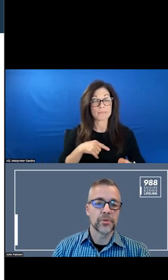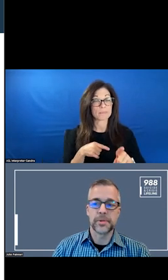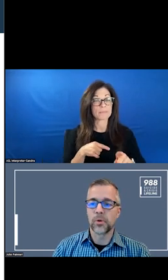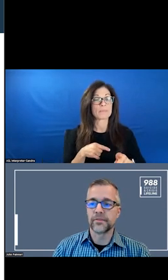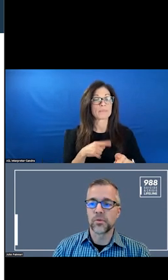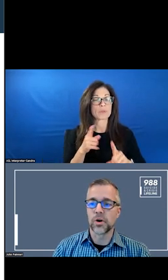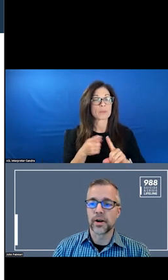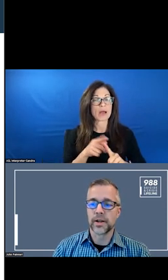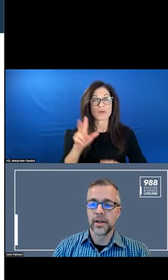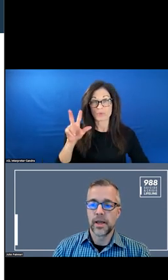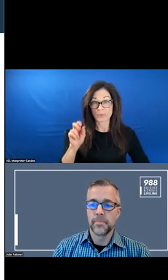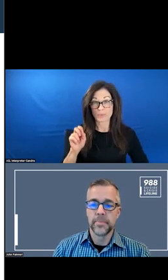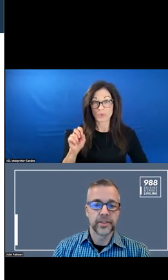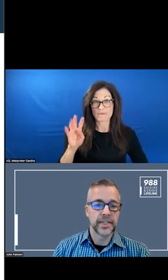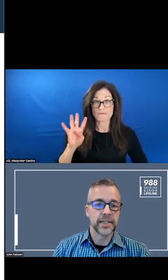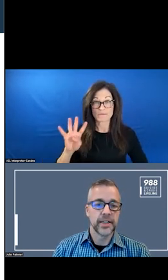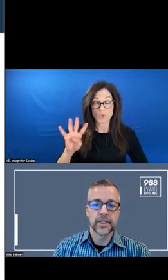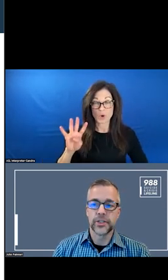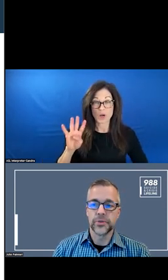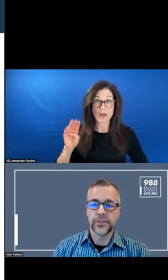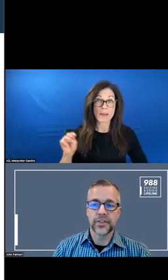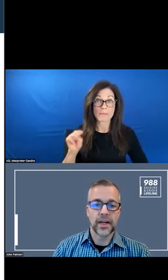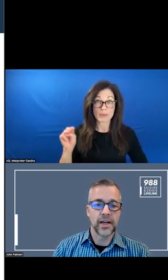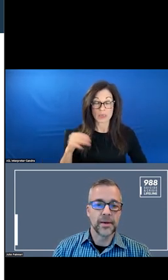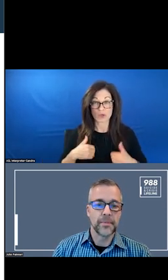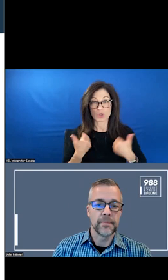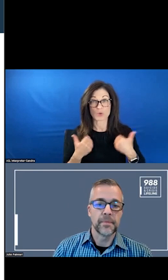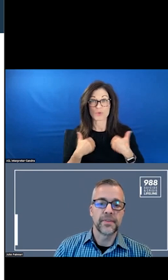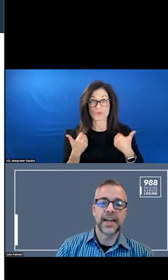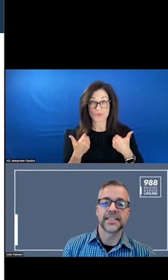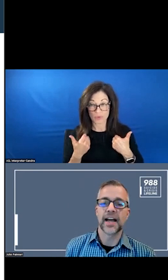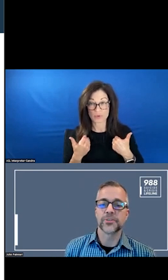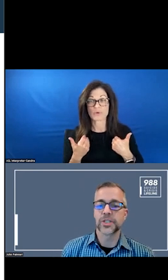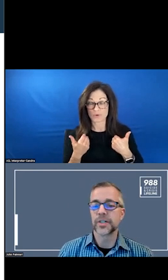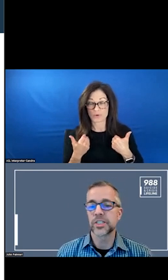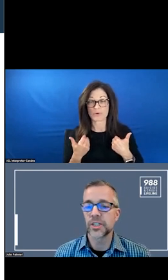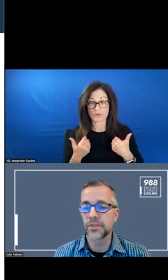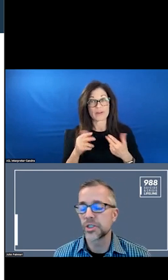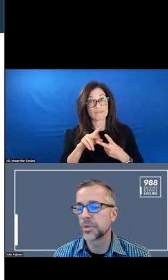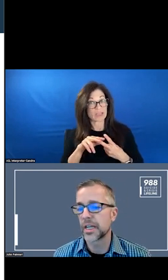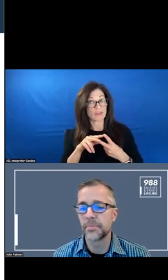3.4 MILLION YOUTH THAT HAD EITHER SERIOUS THOUGHTS OF SUICIDE,